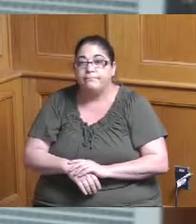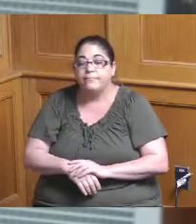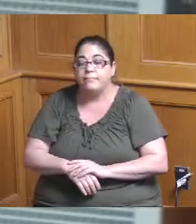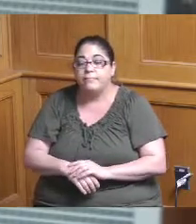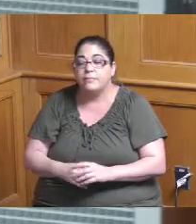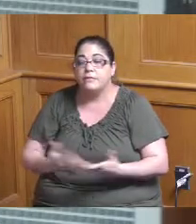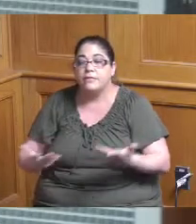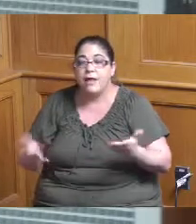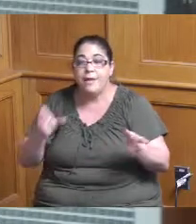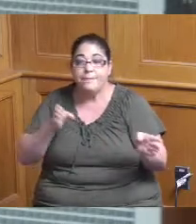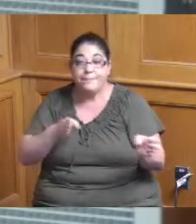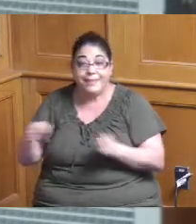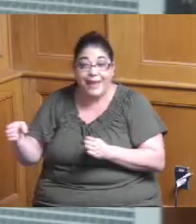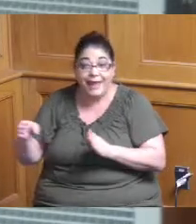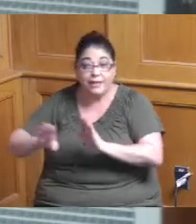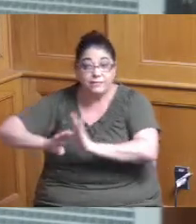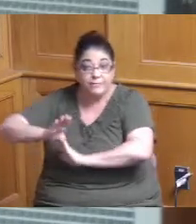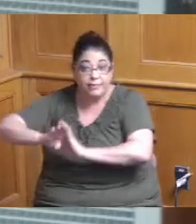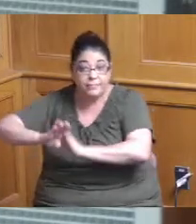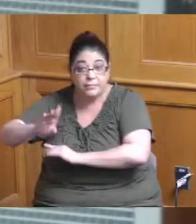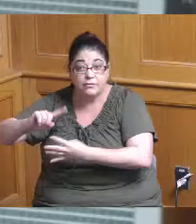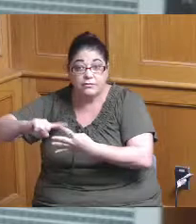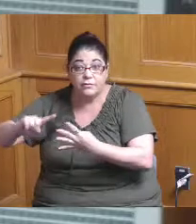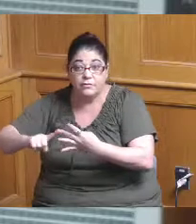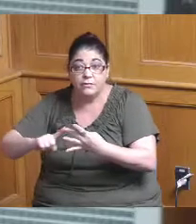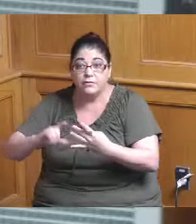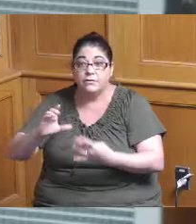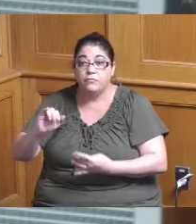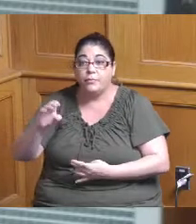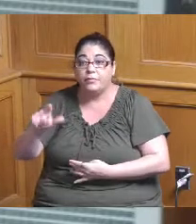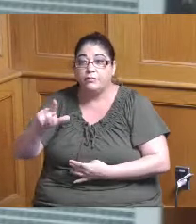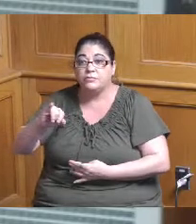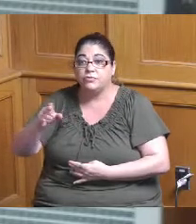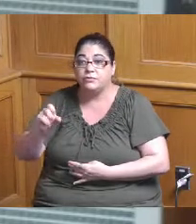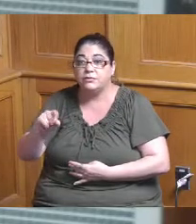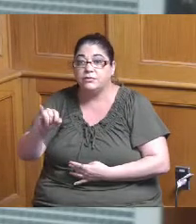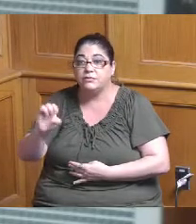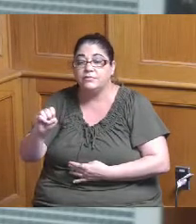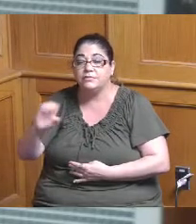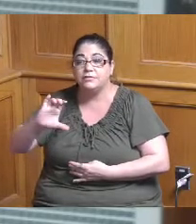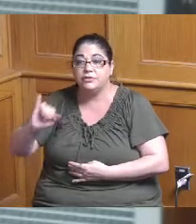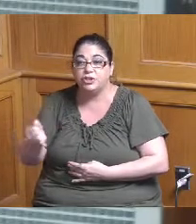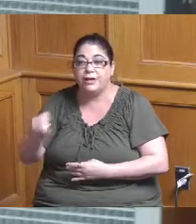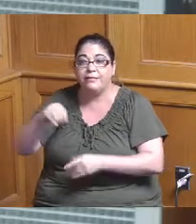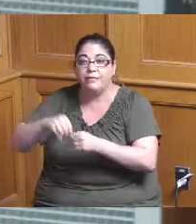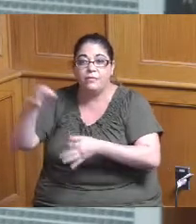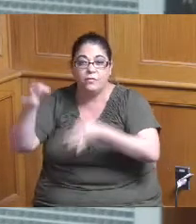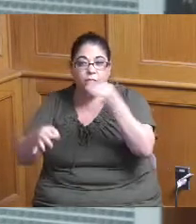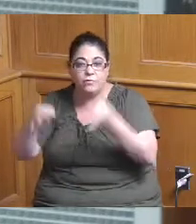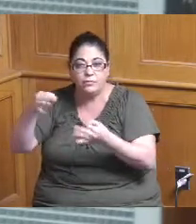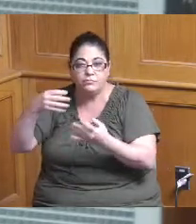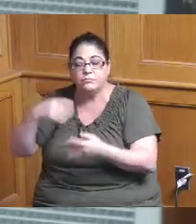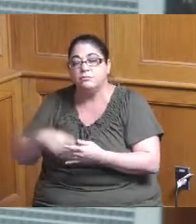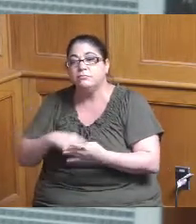Planning and Development criminal justice in the courts environment and conservation